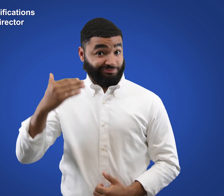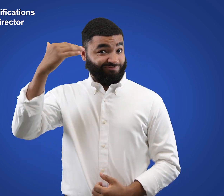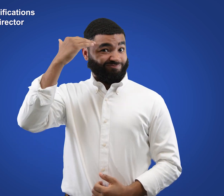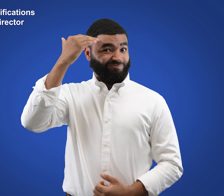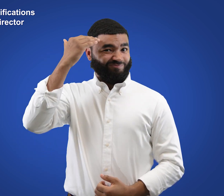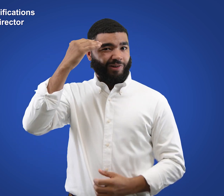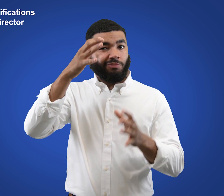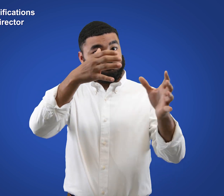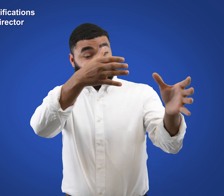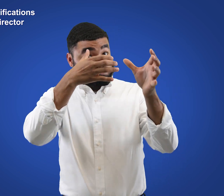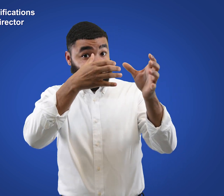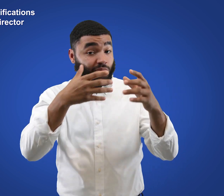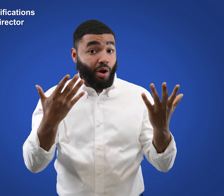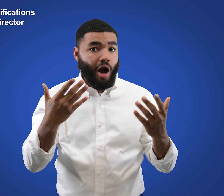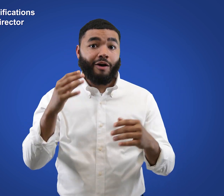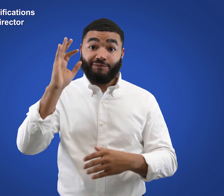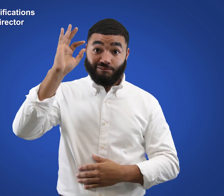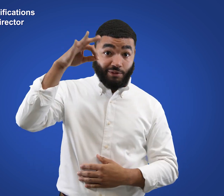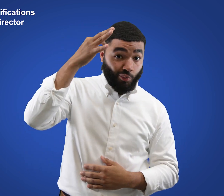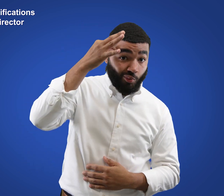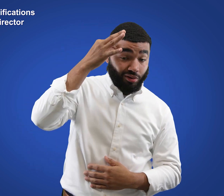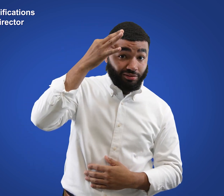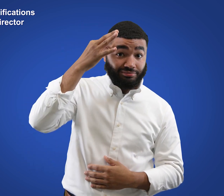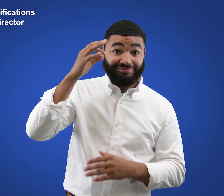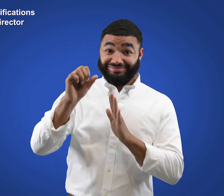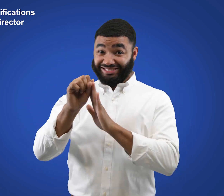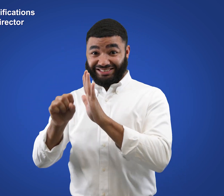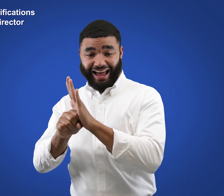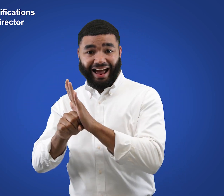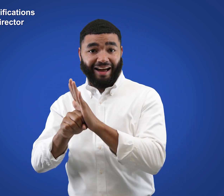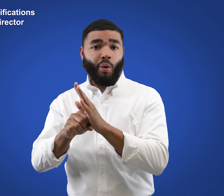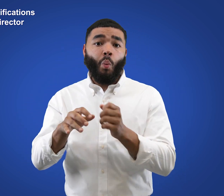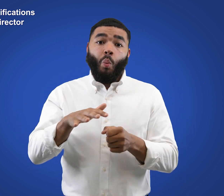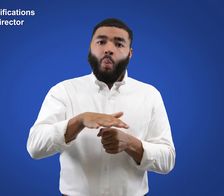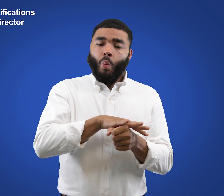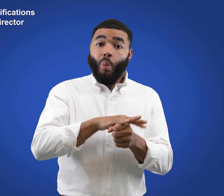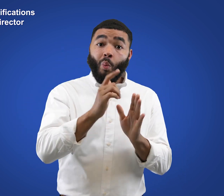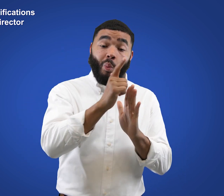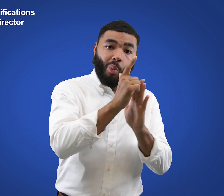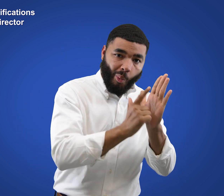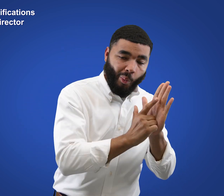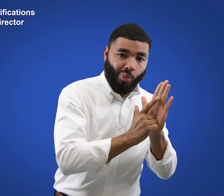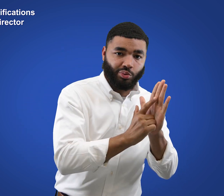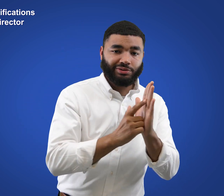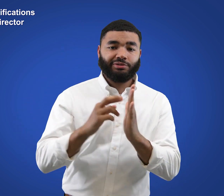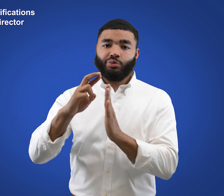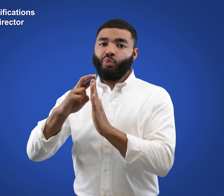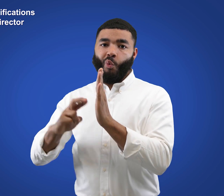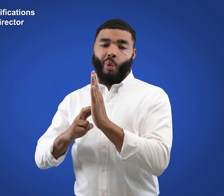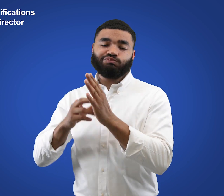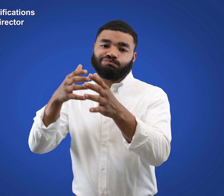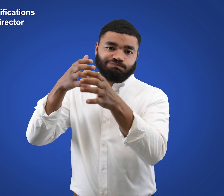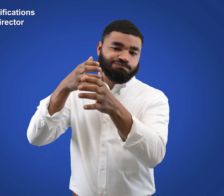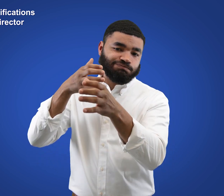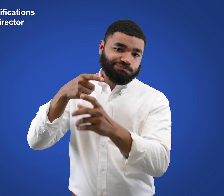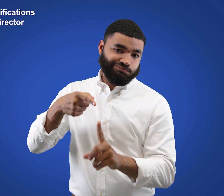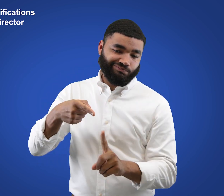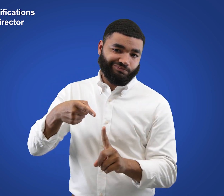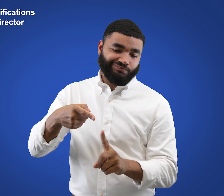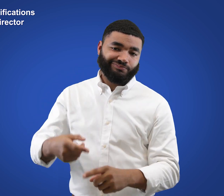Knowledge of applicable Federal, State, and Local laws, rules, and regulations.